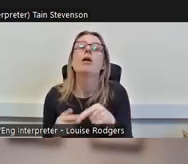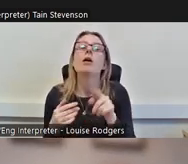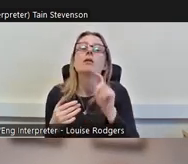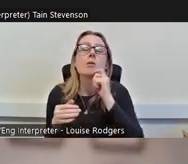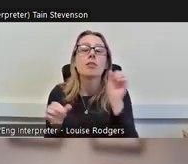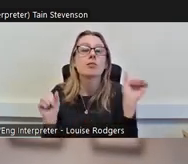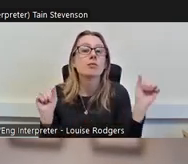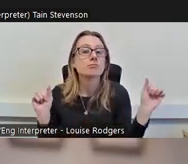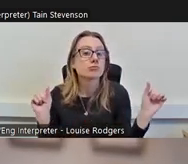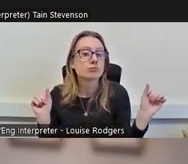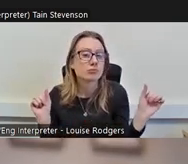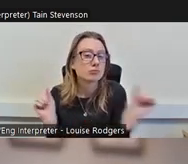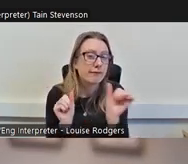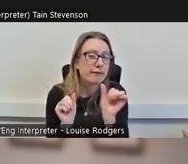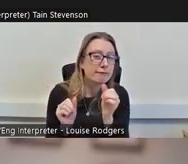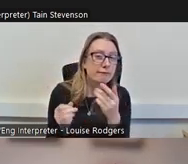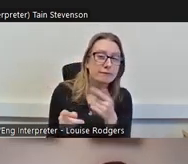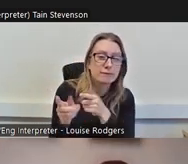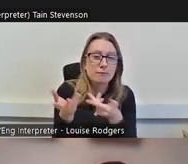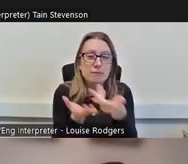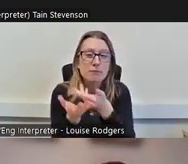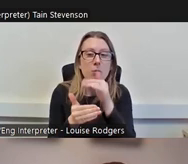at understanding volunteering in heritage with you today.